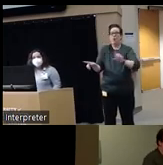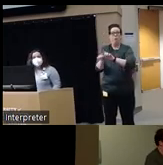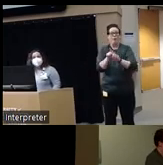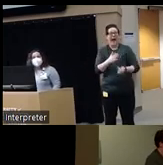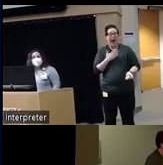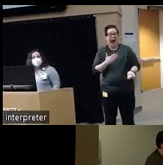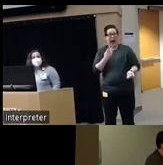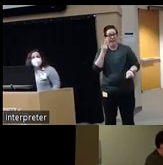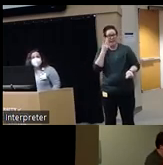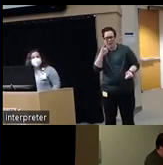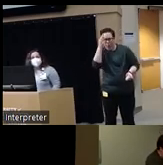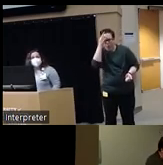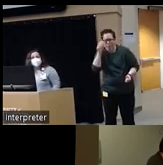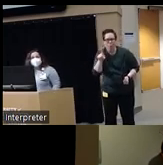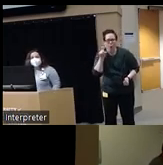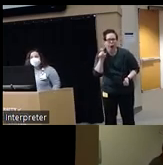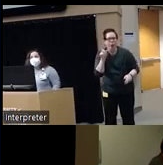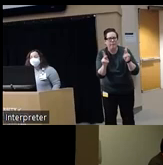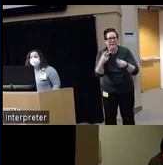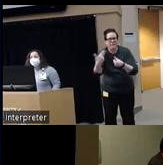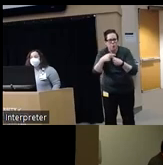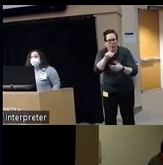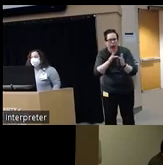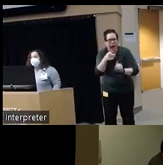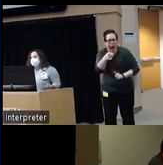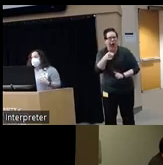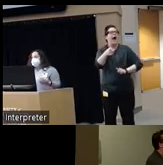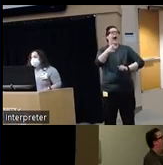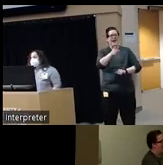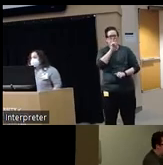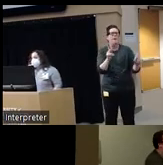to see that we have almost a hundred uh with us online I'm sure we'll have people coming in and